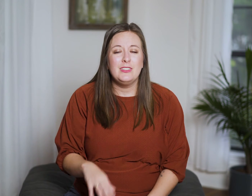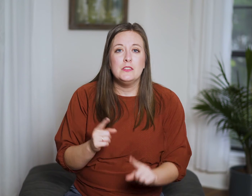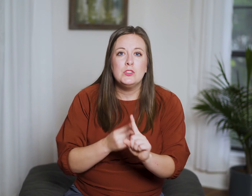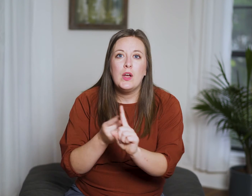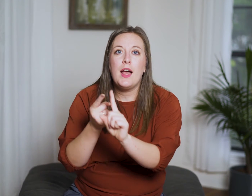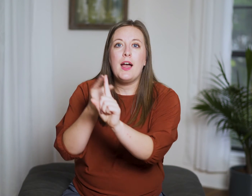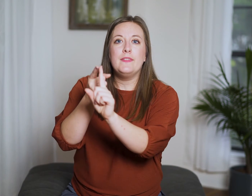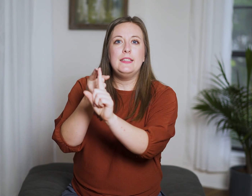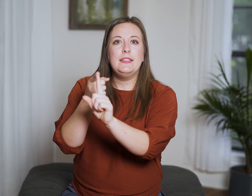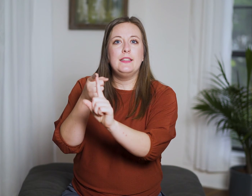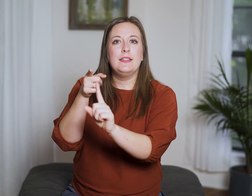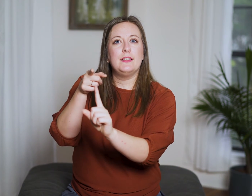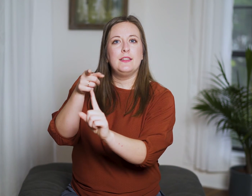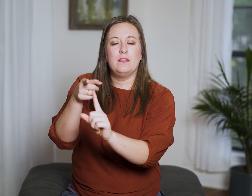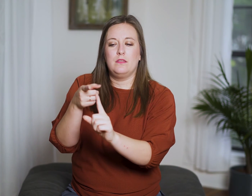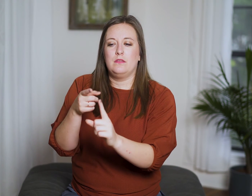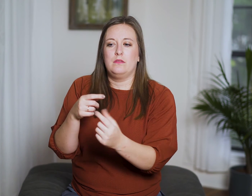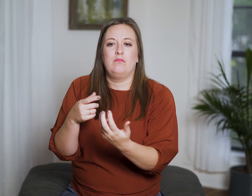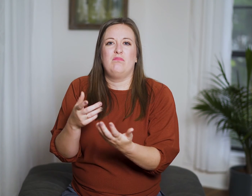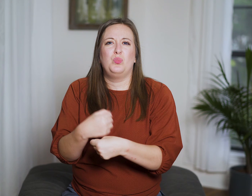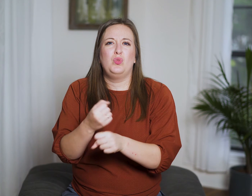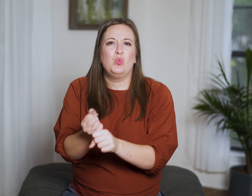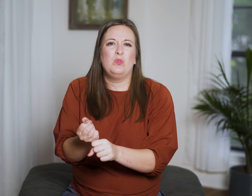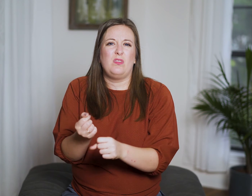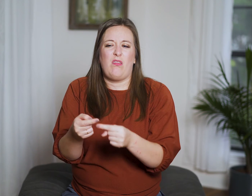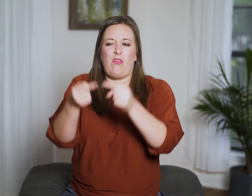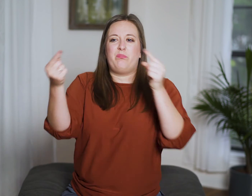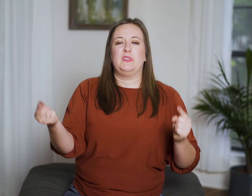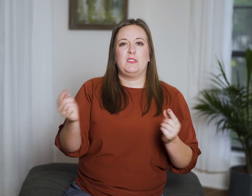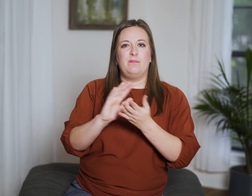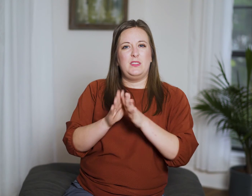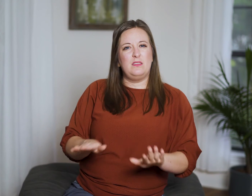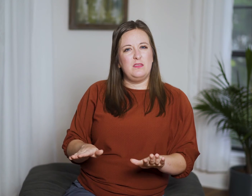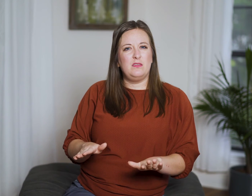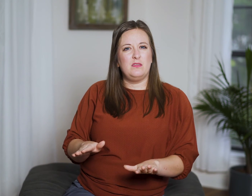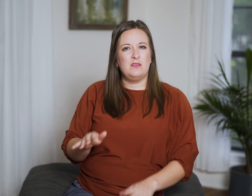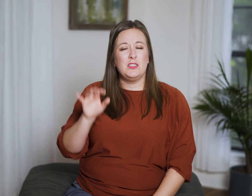And how striving after it produces the opposite of a heart at peace?